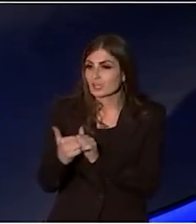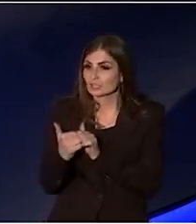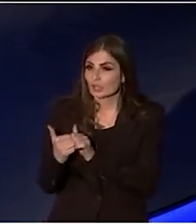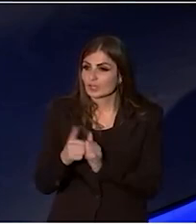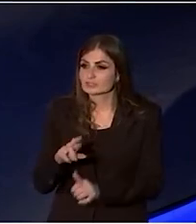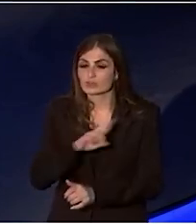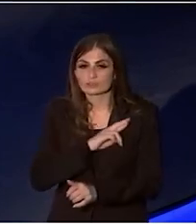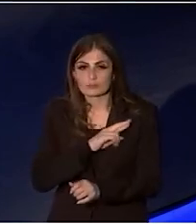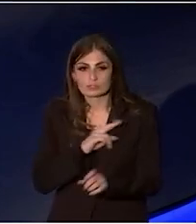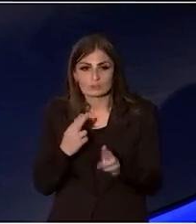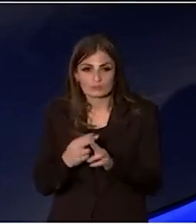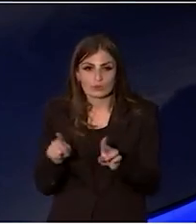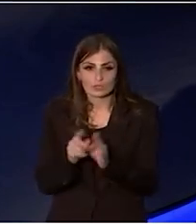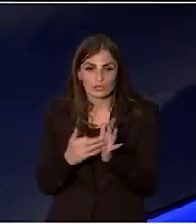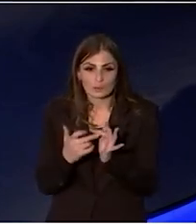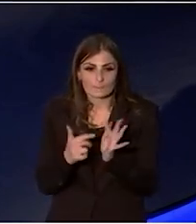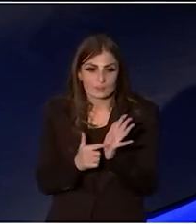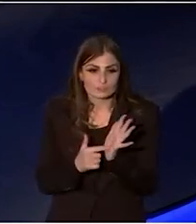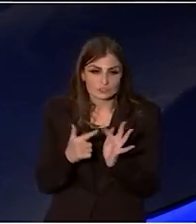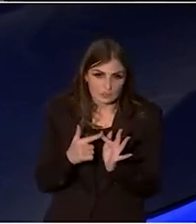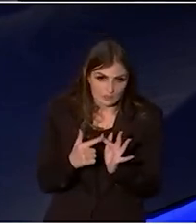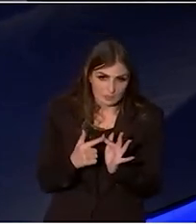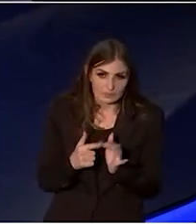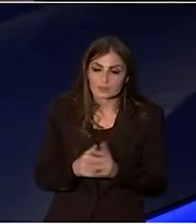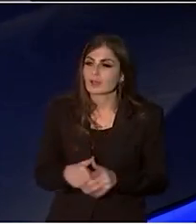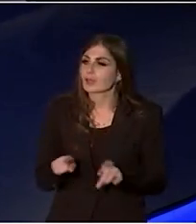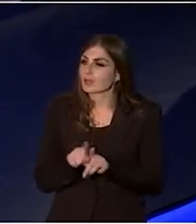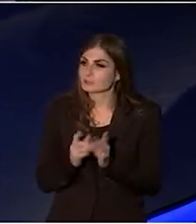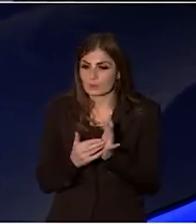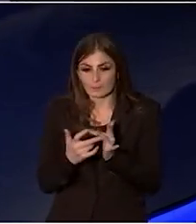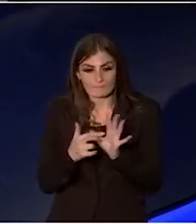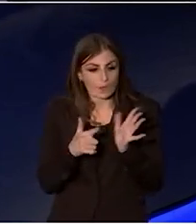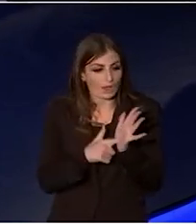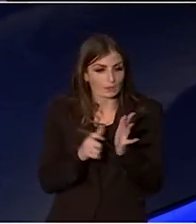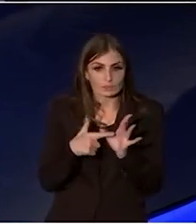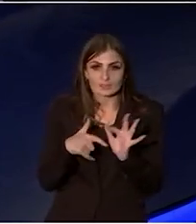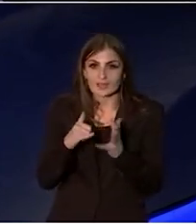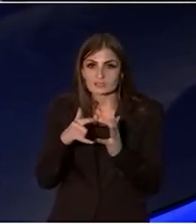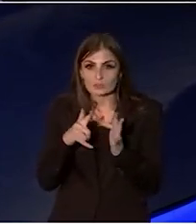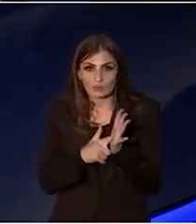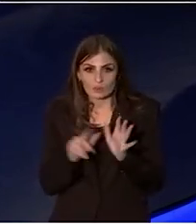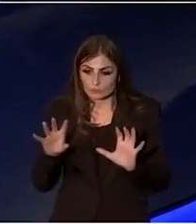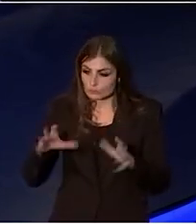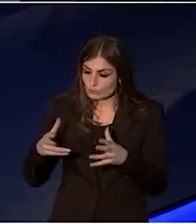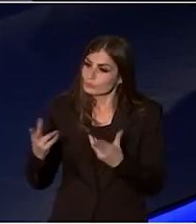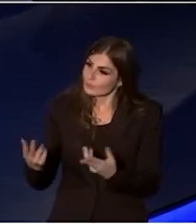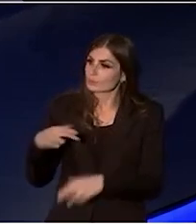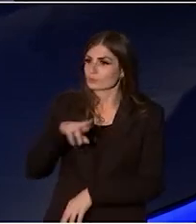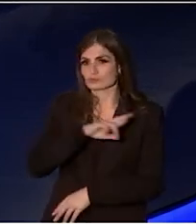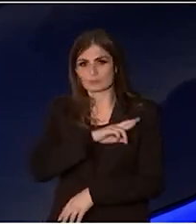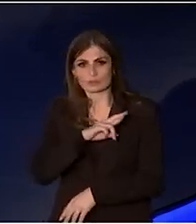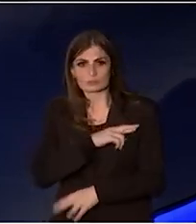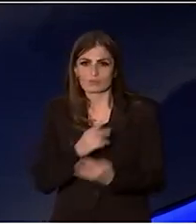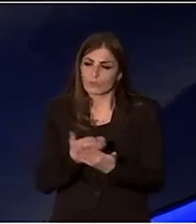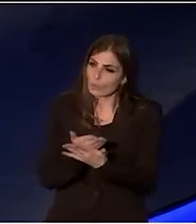Someone like Michel Hryce, who from Michael Cassel group, was responsible for all the work that went through